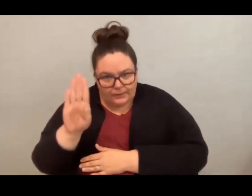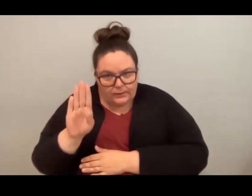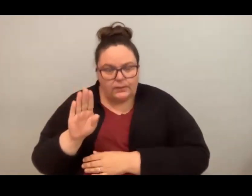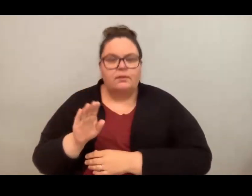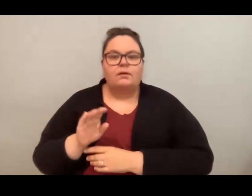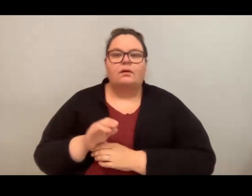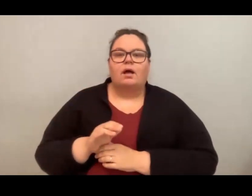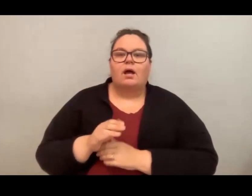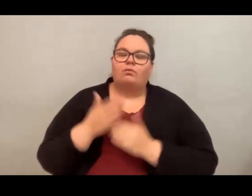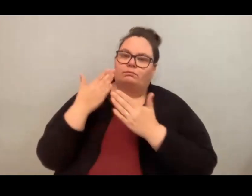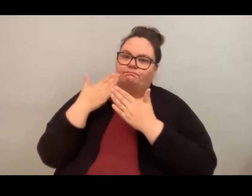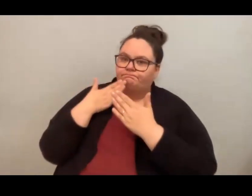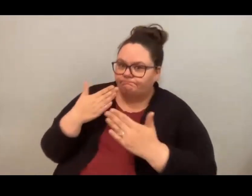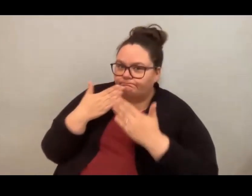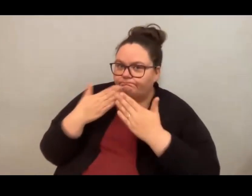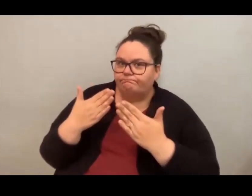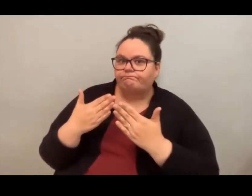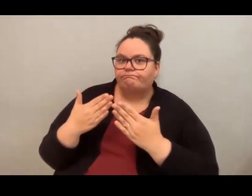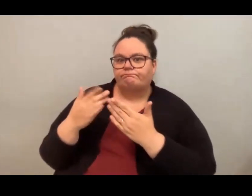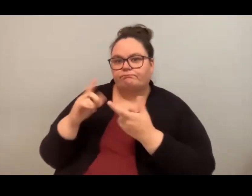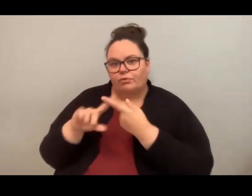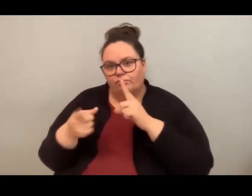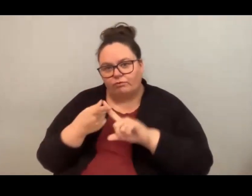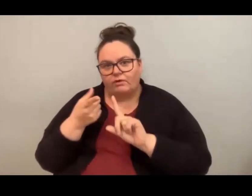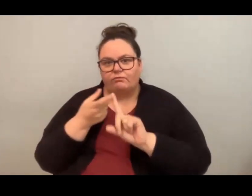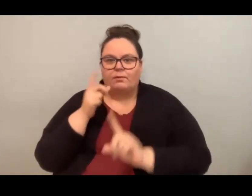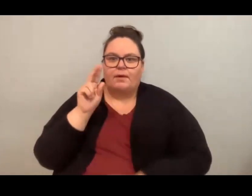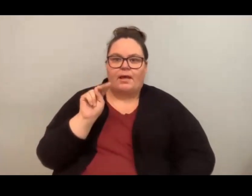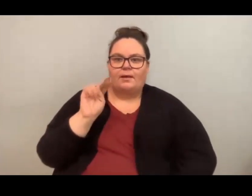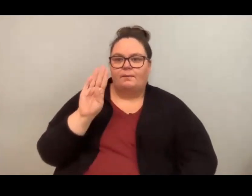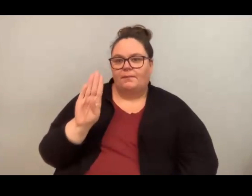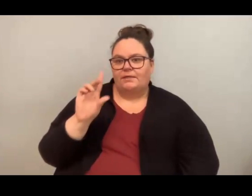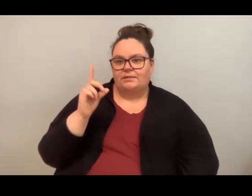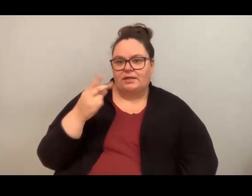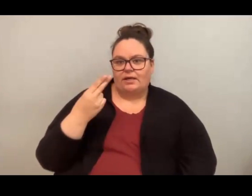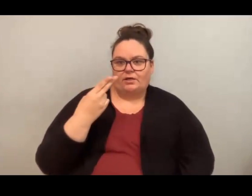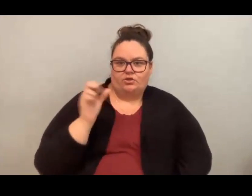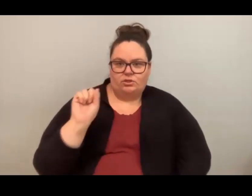are grateful to have our friends from the New Brunswick Deaf and Hard of Hearing Society here